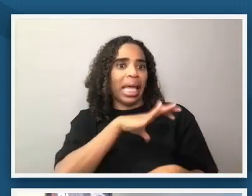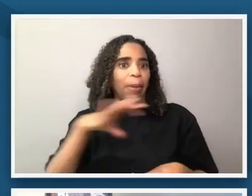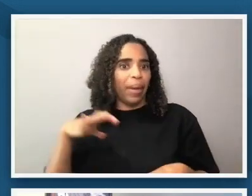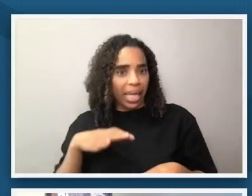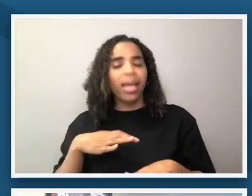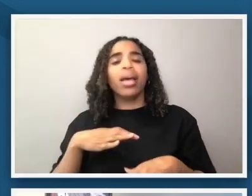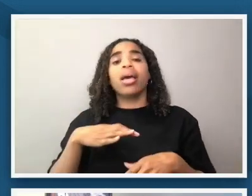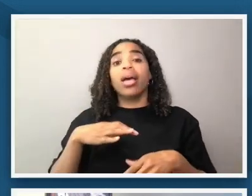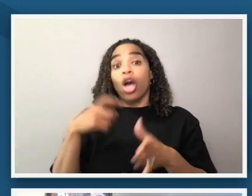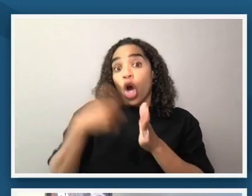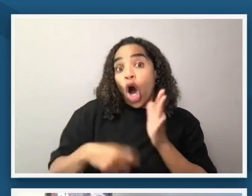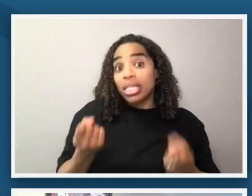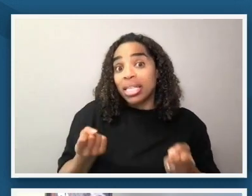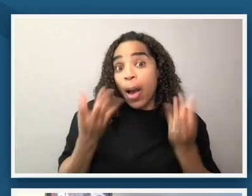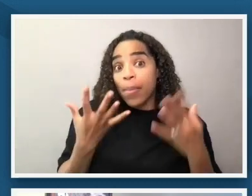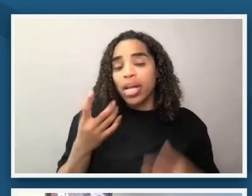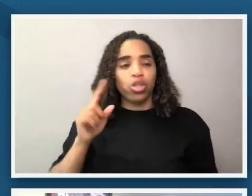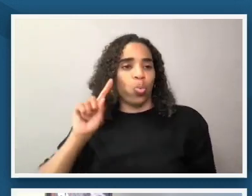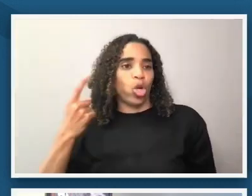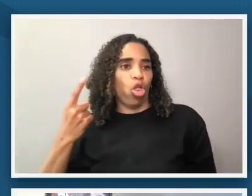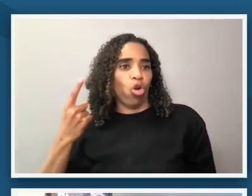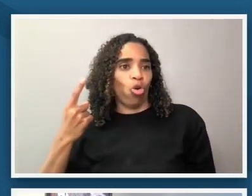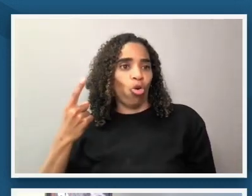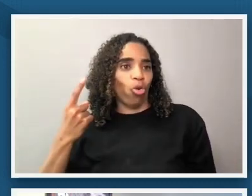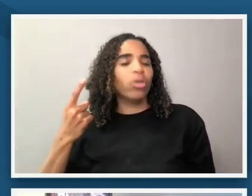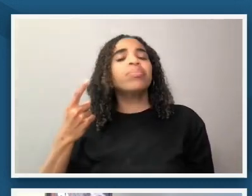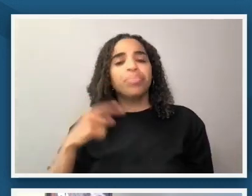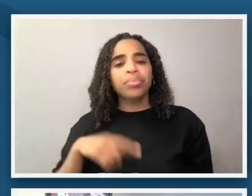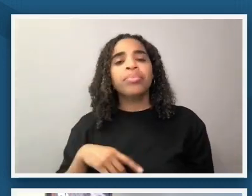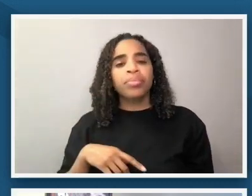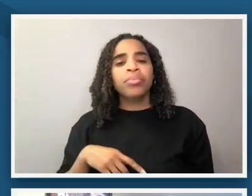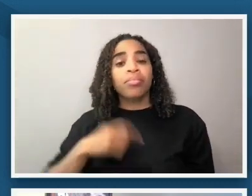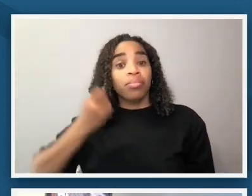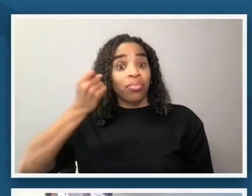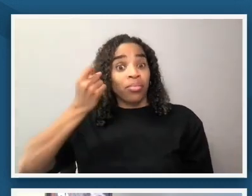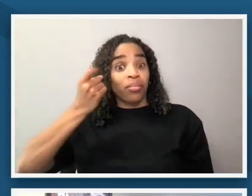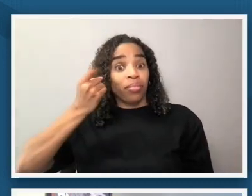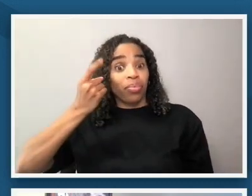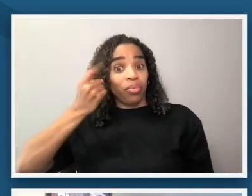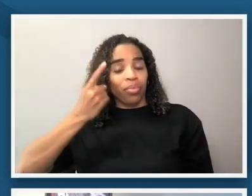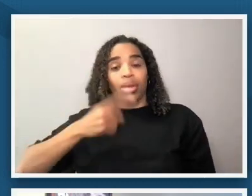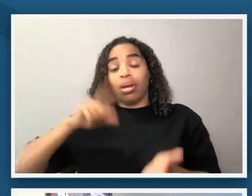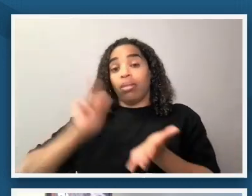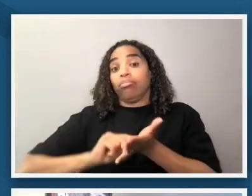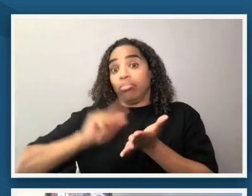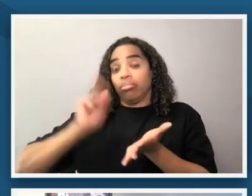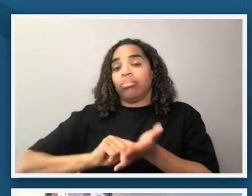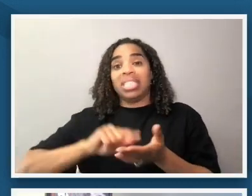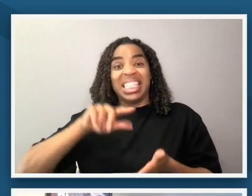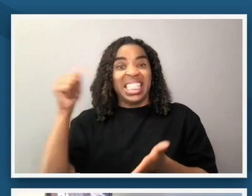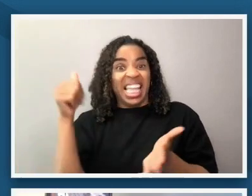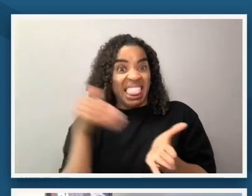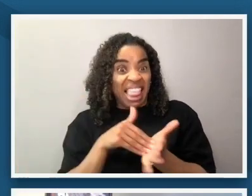very very very quickly